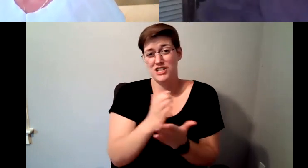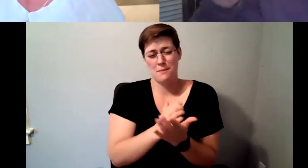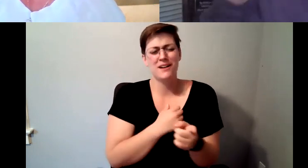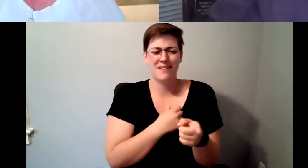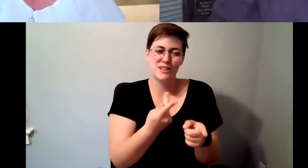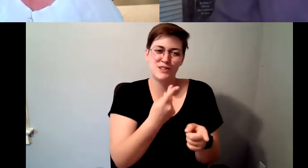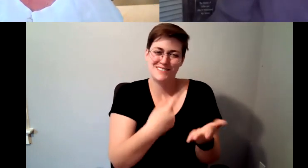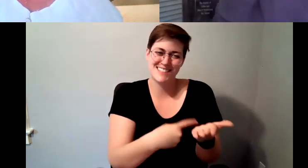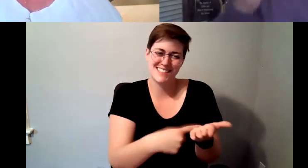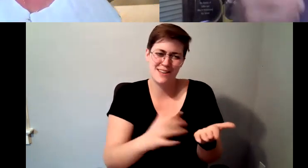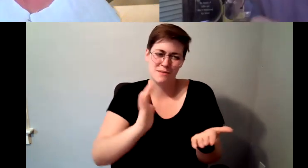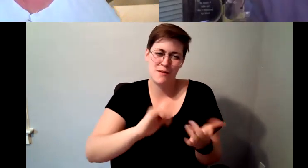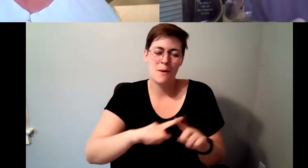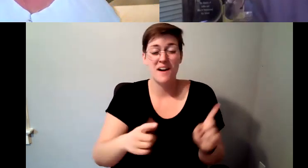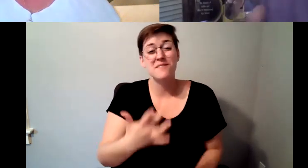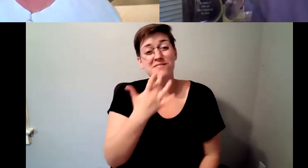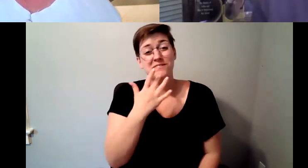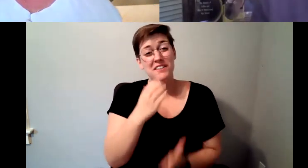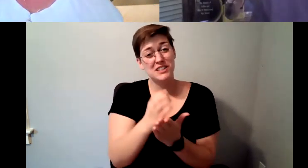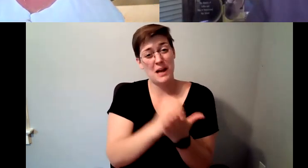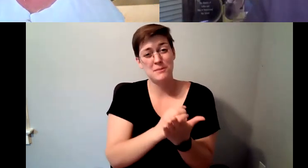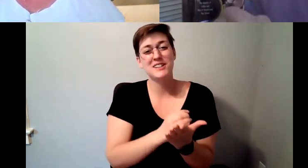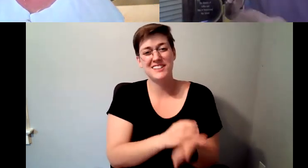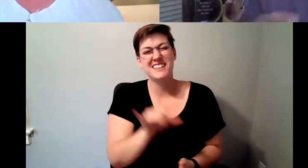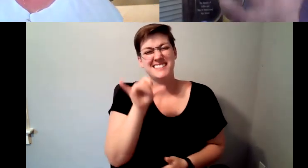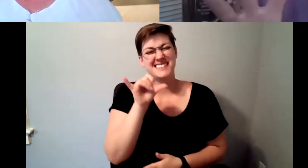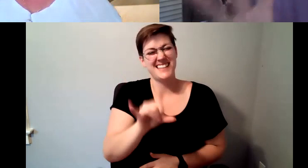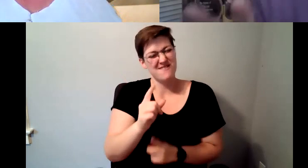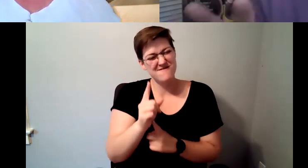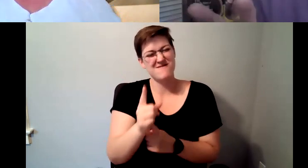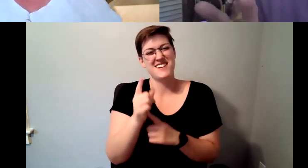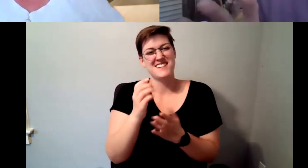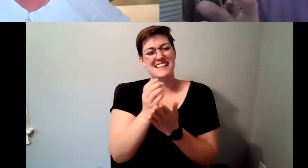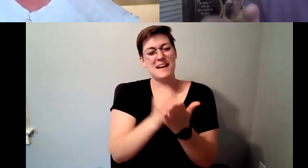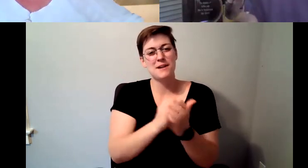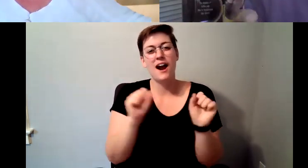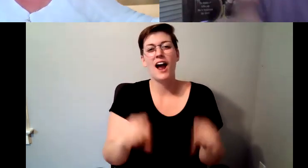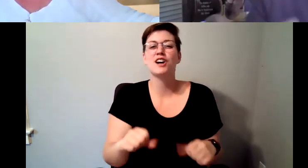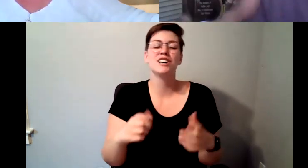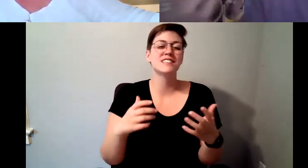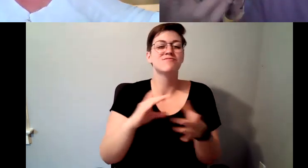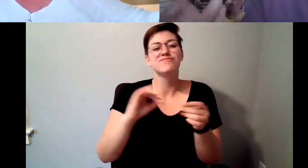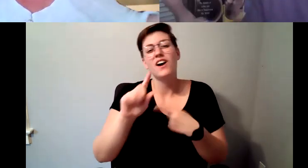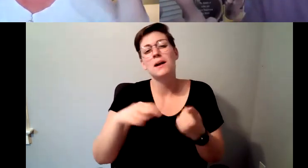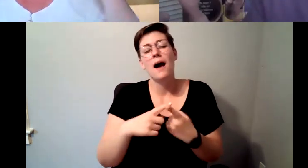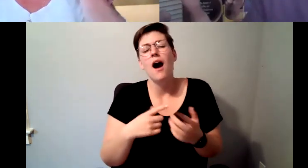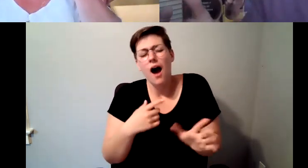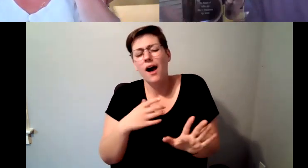favorite chapter really is the chapter in which I got to talk about. D. Major Cohen: Not only the famous people because I highlight some of those people as